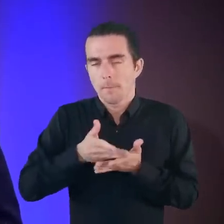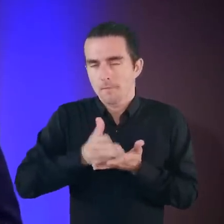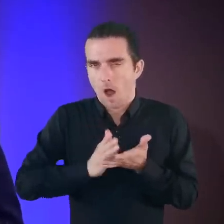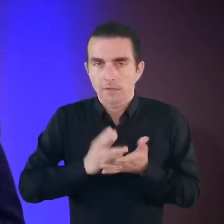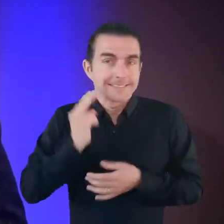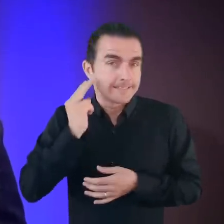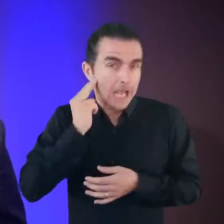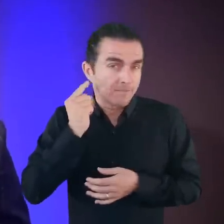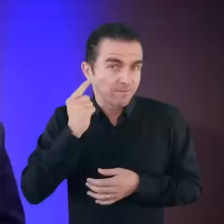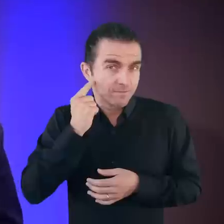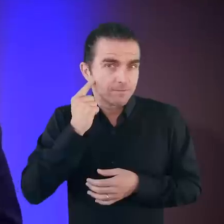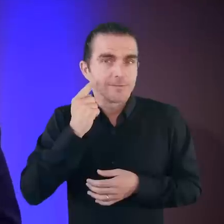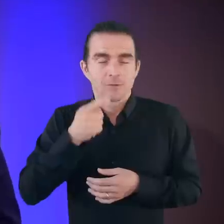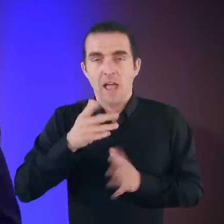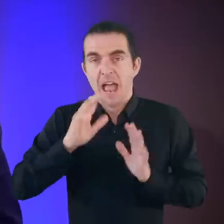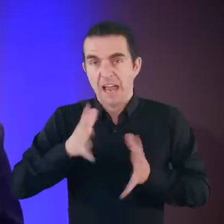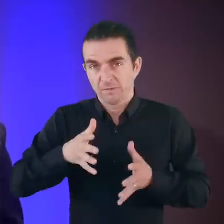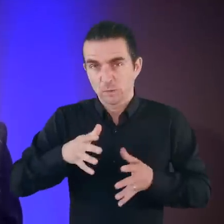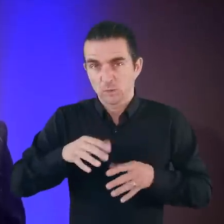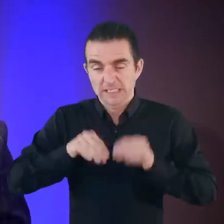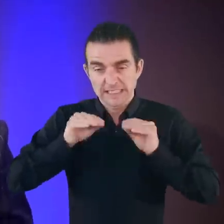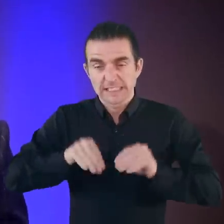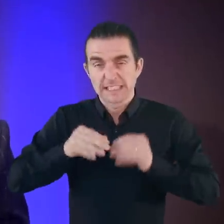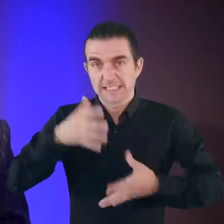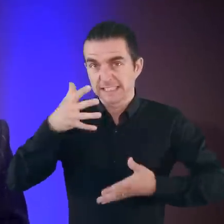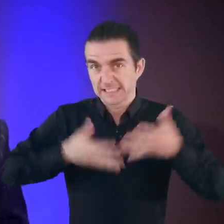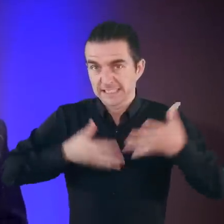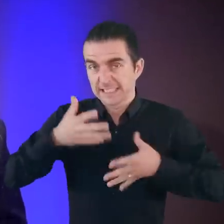He’s partially deaf in one ear. You’re going to have to teach him to sign”